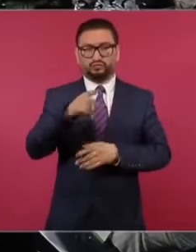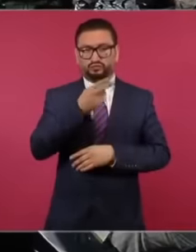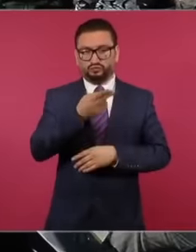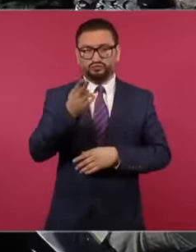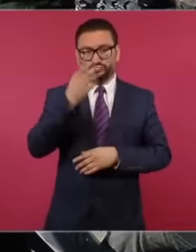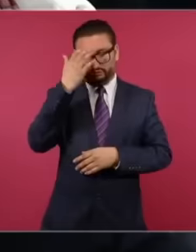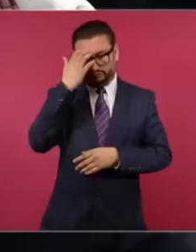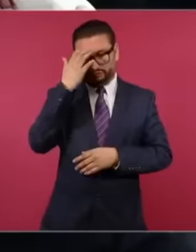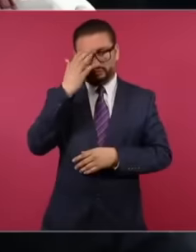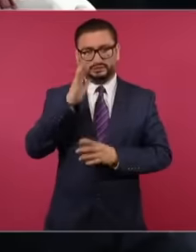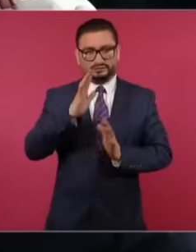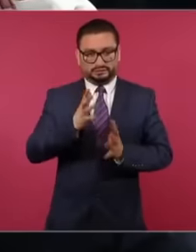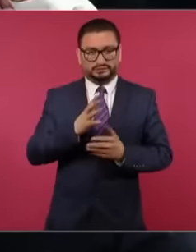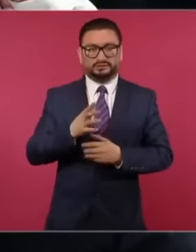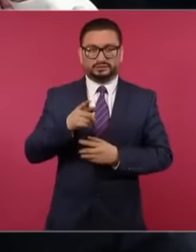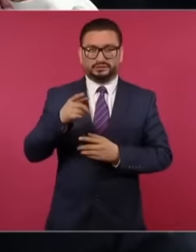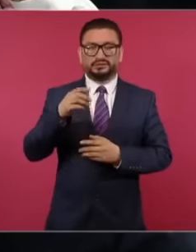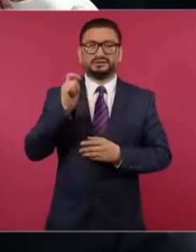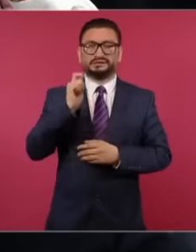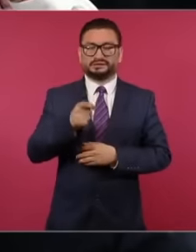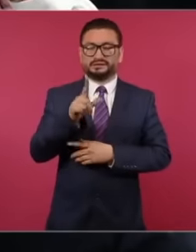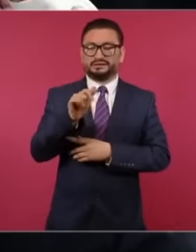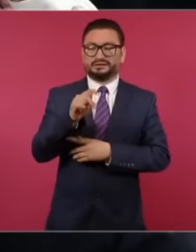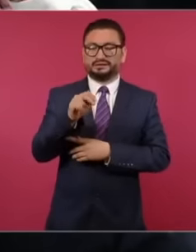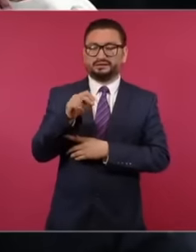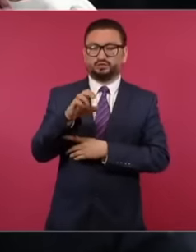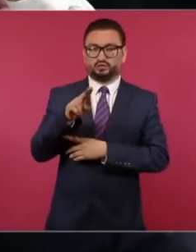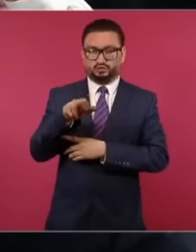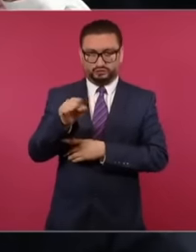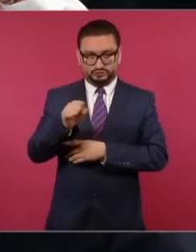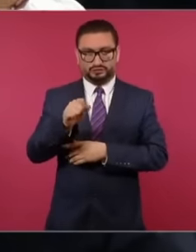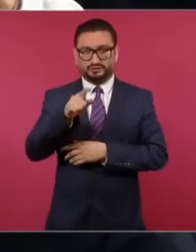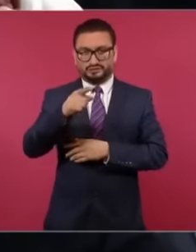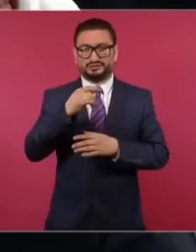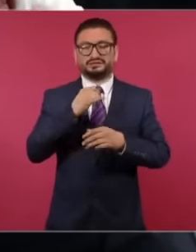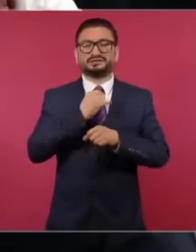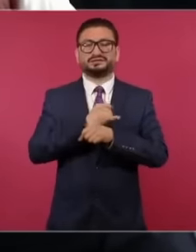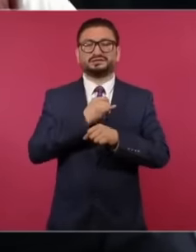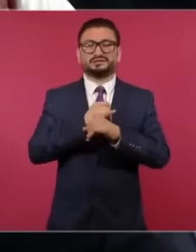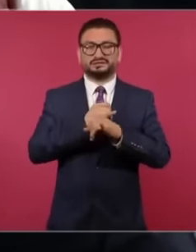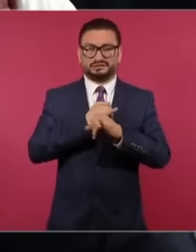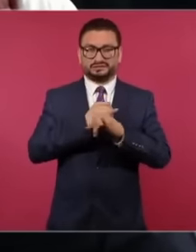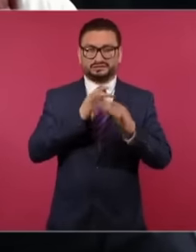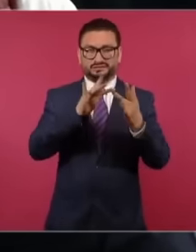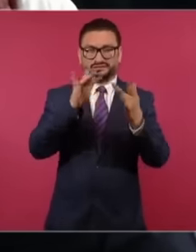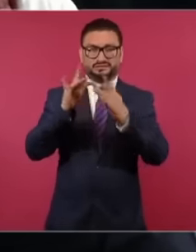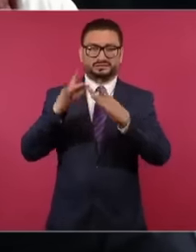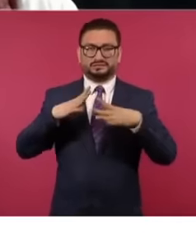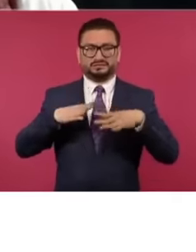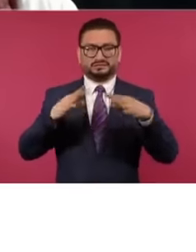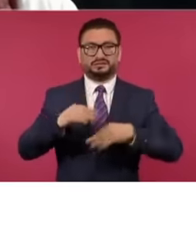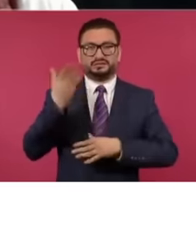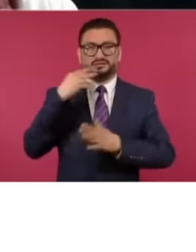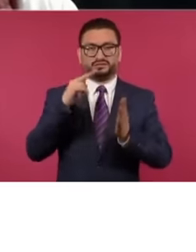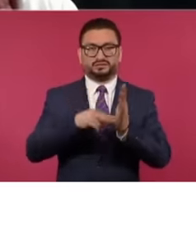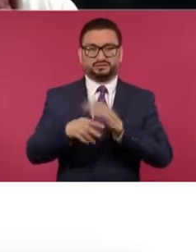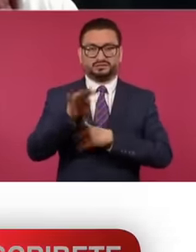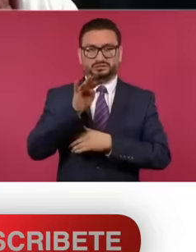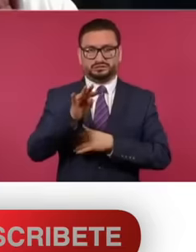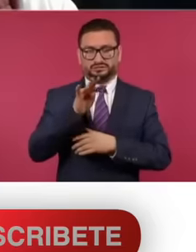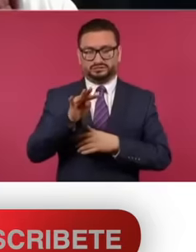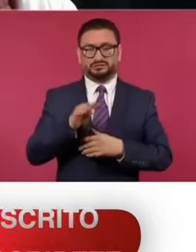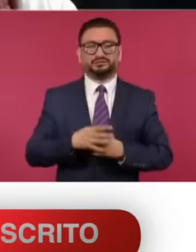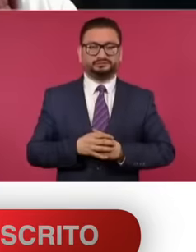know quite well is called Latinus, this Latinus digital platform that was created in 2019, we do not